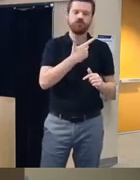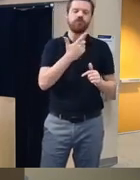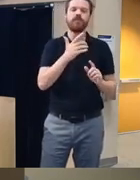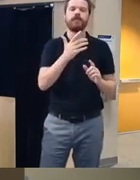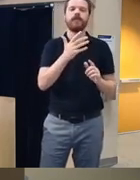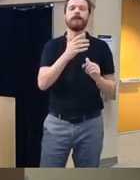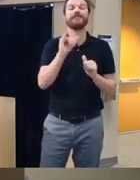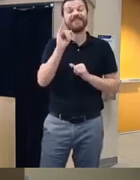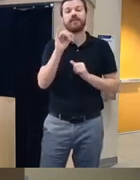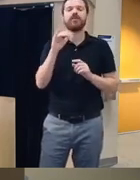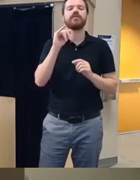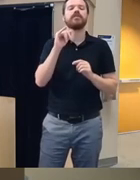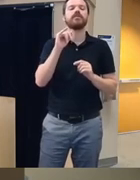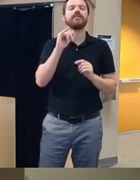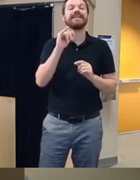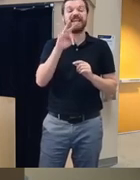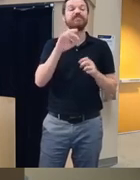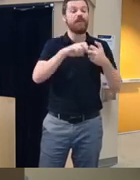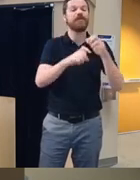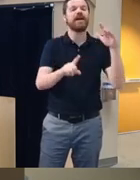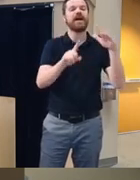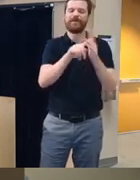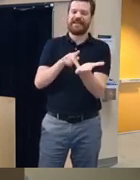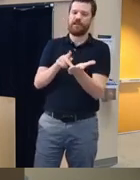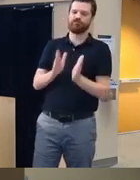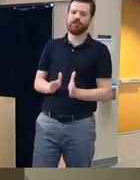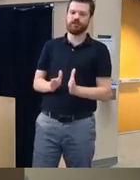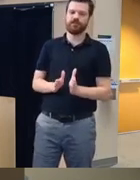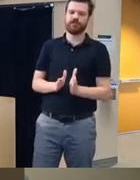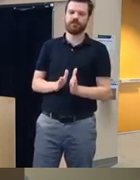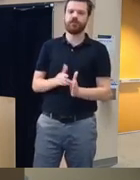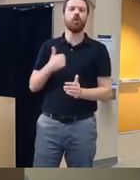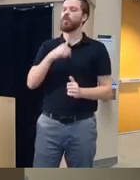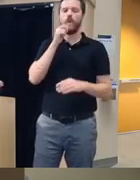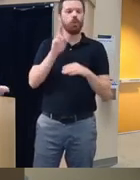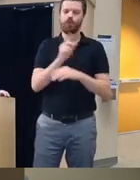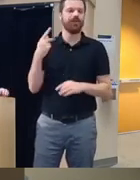to see a psychiatrist like we wouldn't use the platform with someone who's at high risk